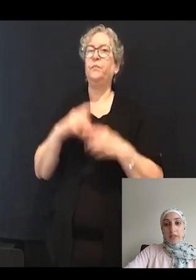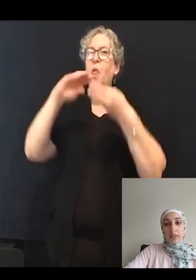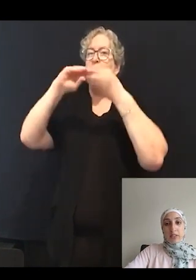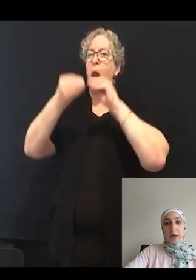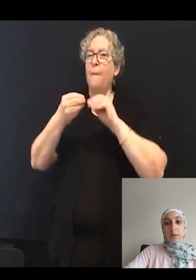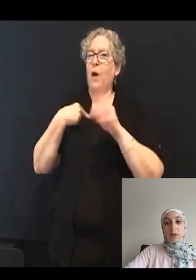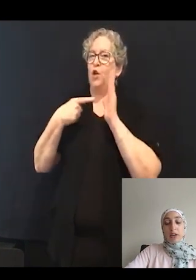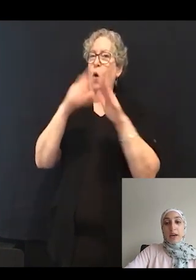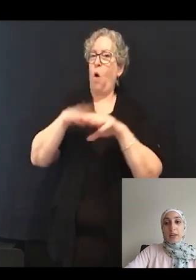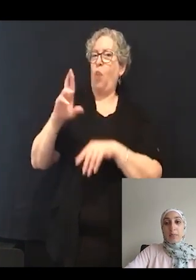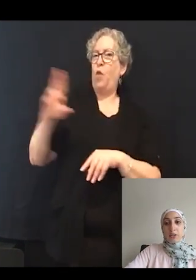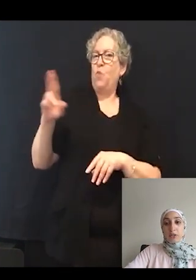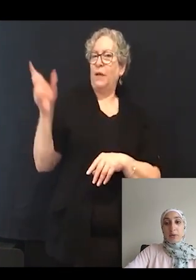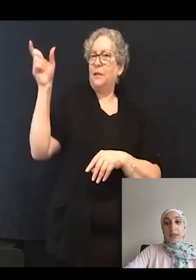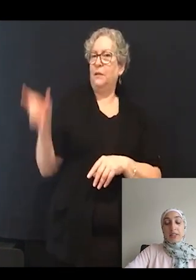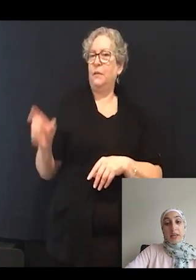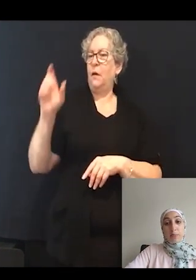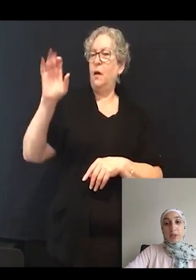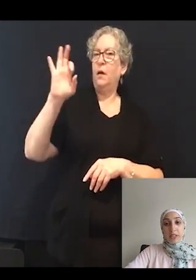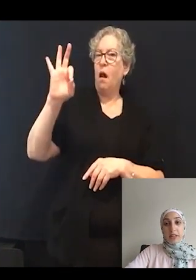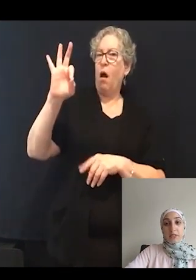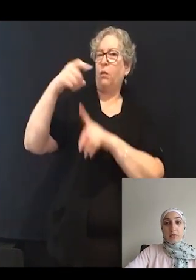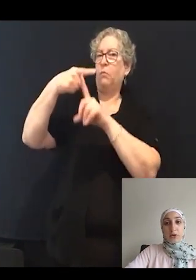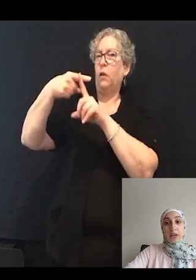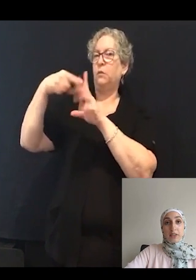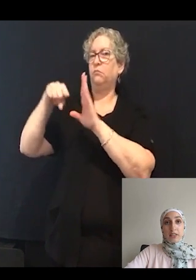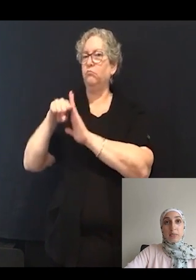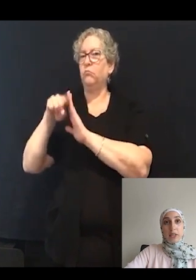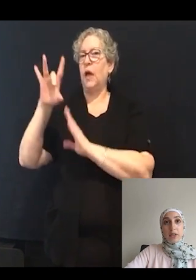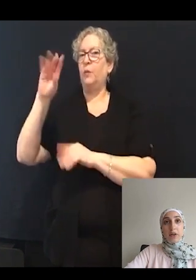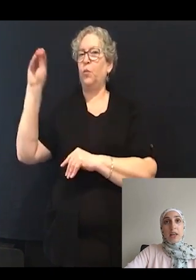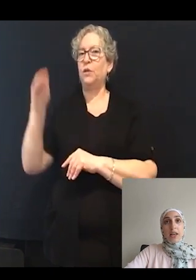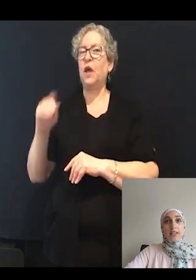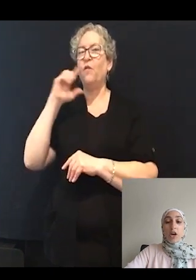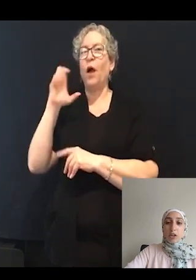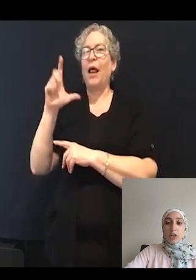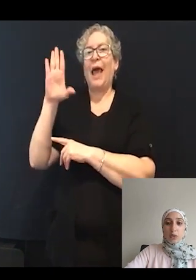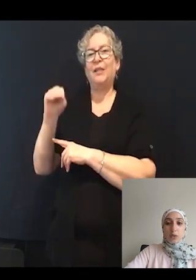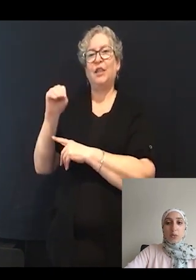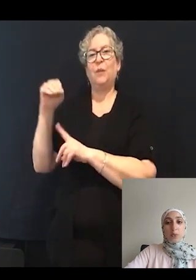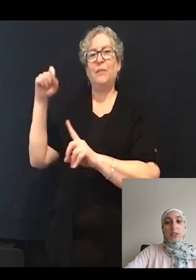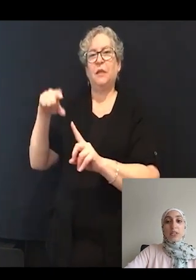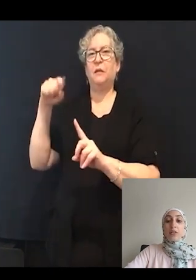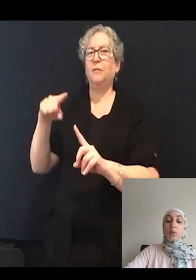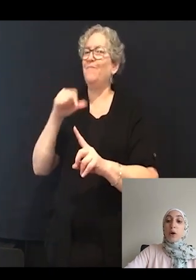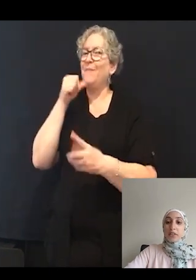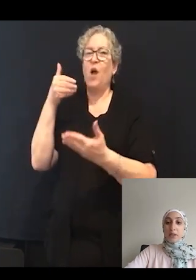of this table, 9 plus or minus 8% for the calcium signal, is not close to what we're seeing in the wild type